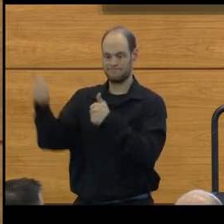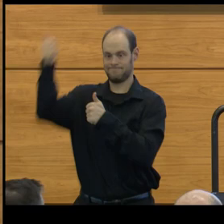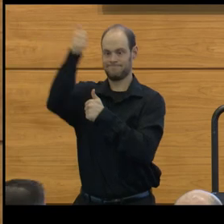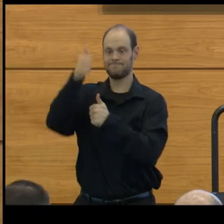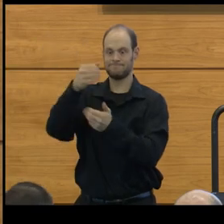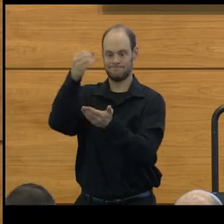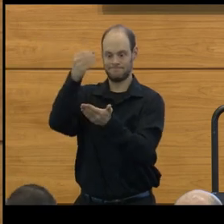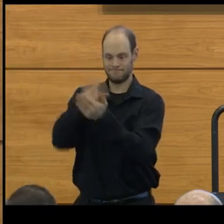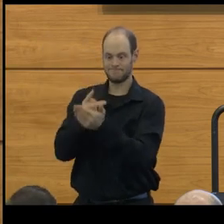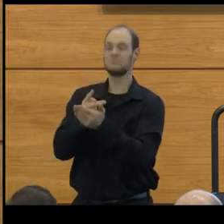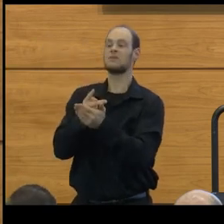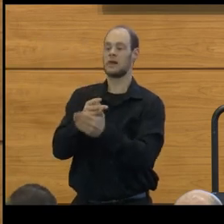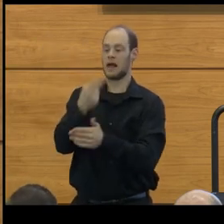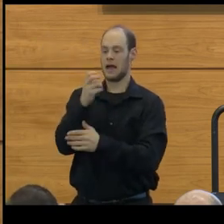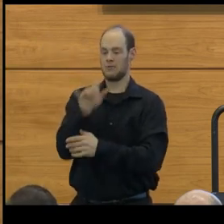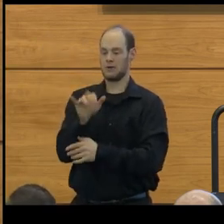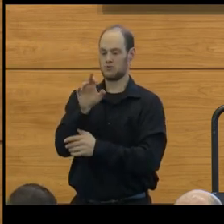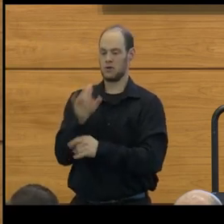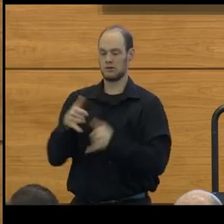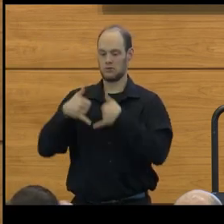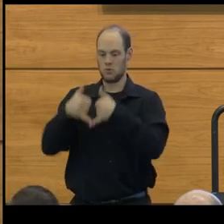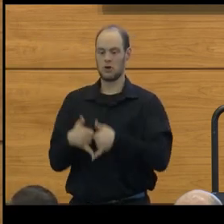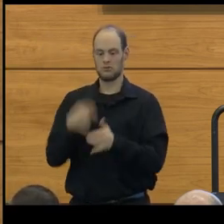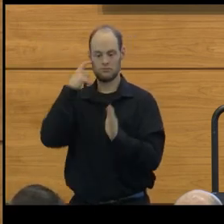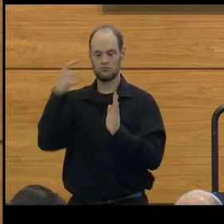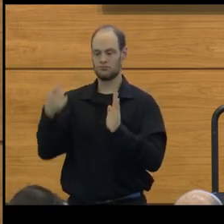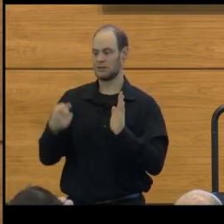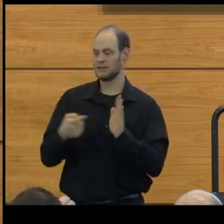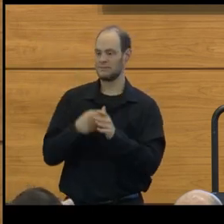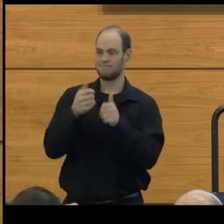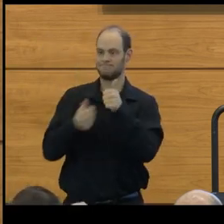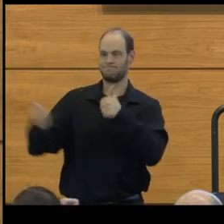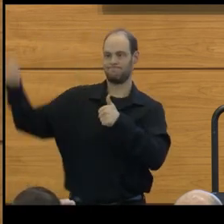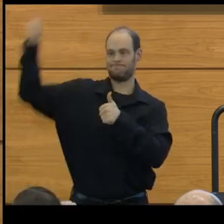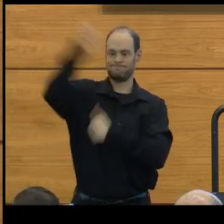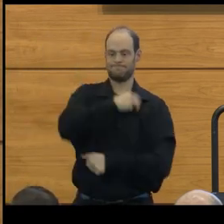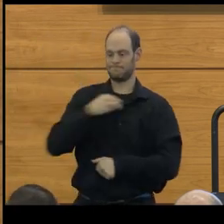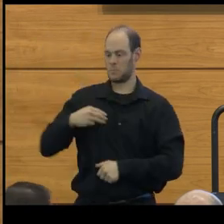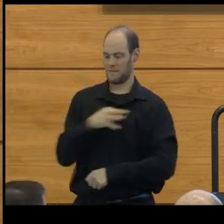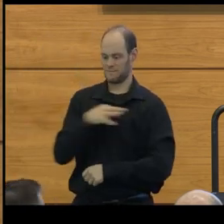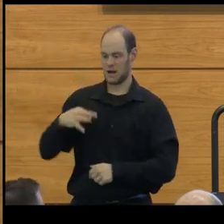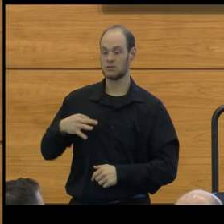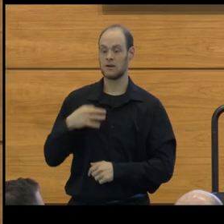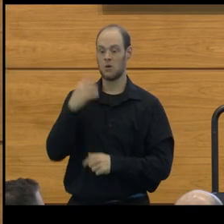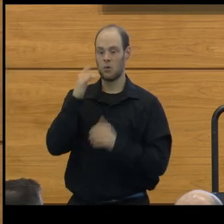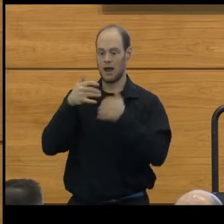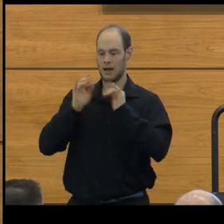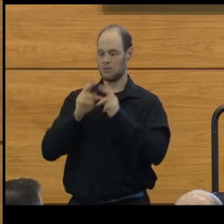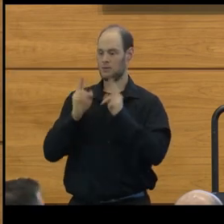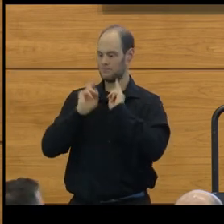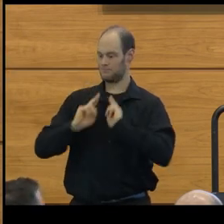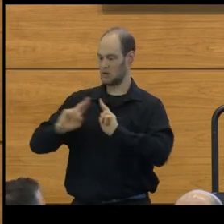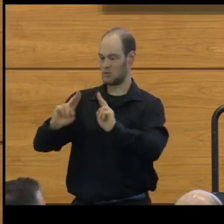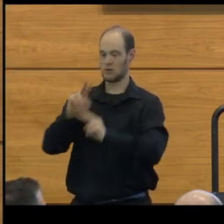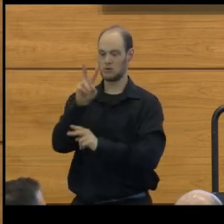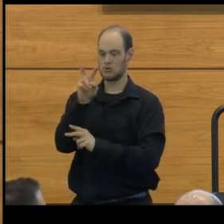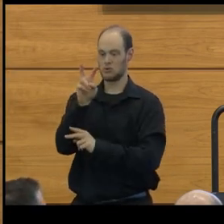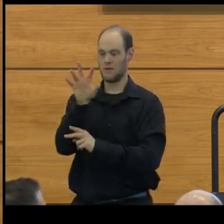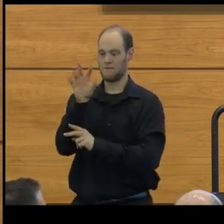the Henry Russell Lecture as a way to recognize a senior member of the faculty with an honorarium of $250,